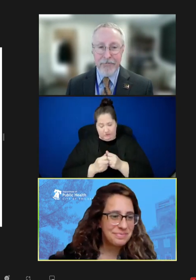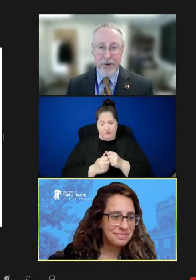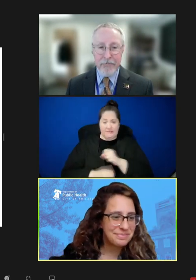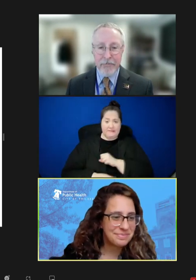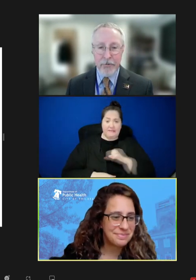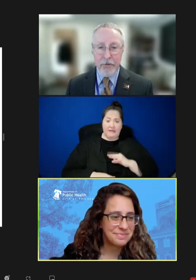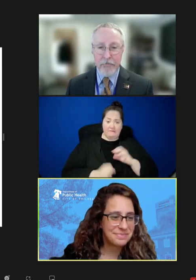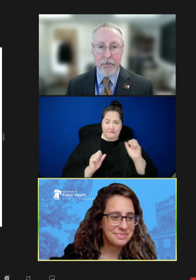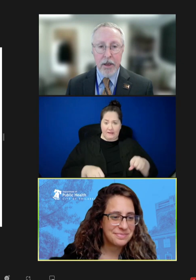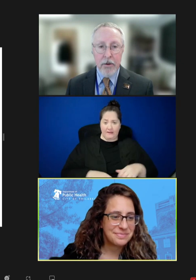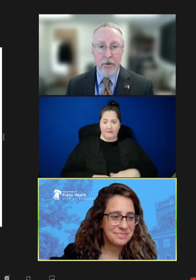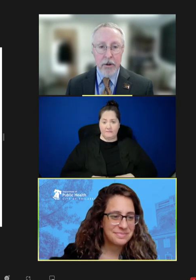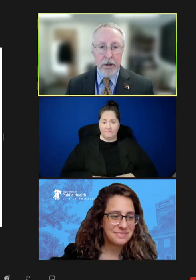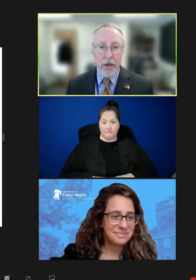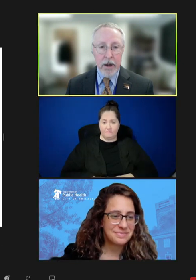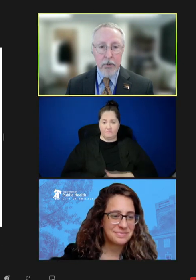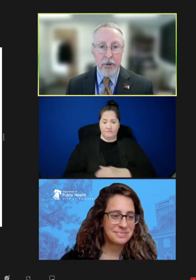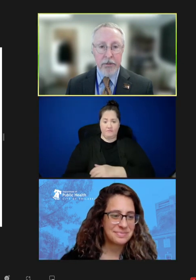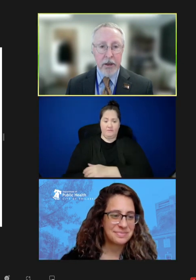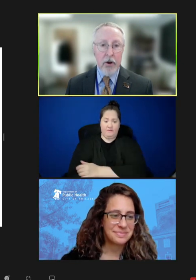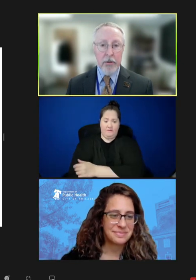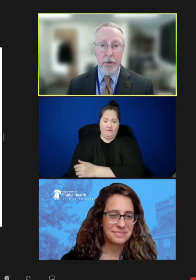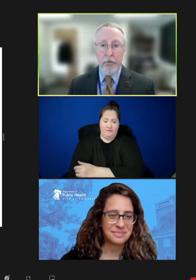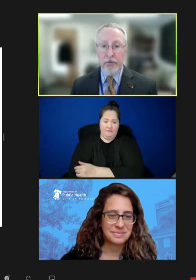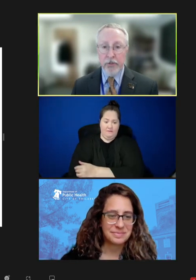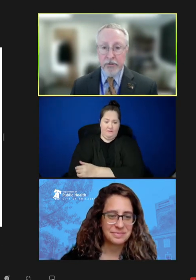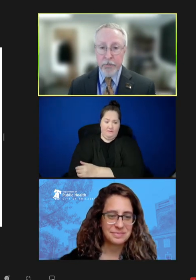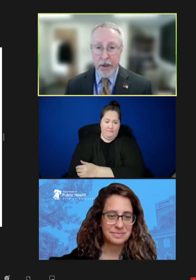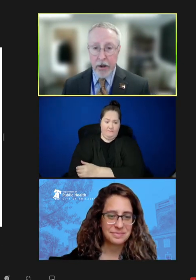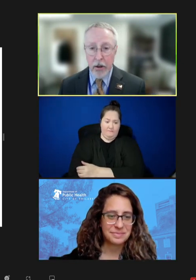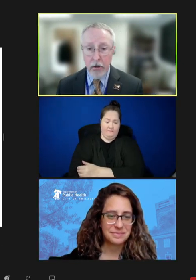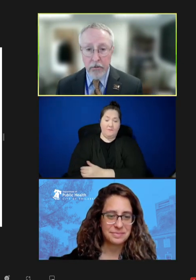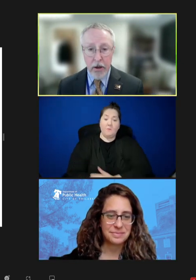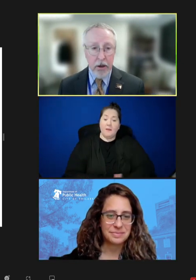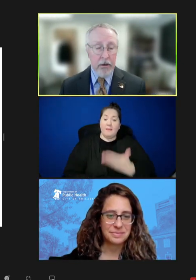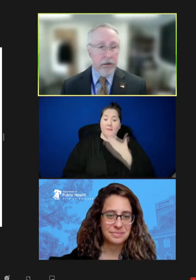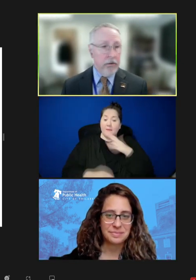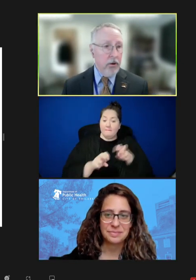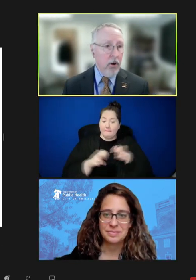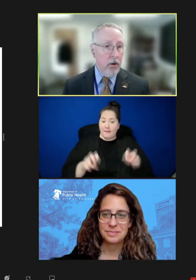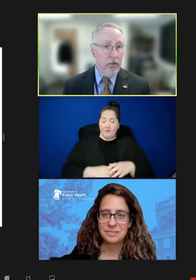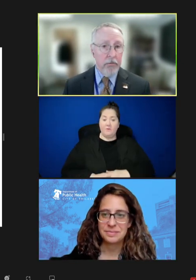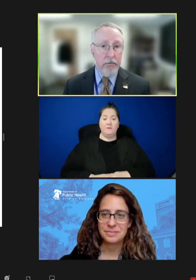Robert Hopkins, Jr.: Again, I want to thank all the members of this panel. All